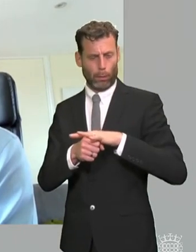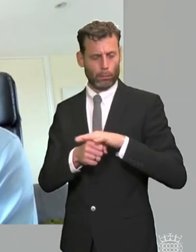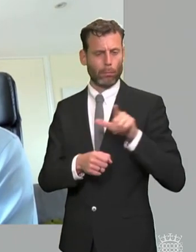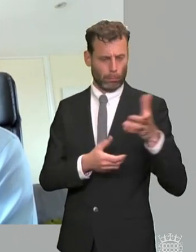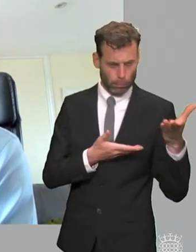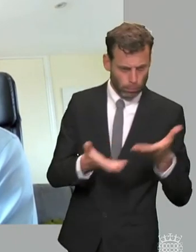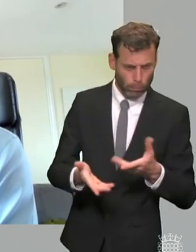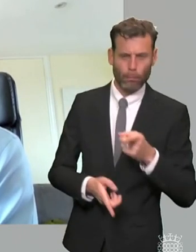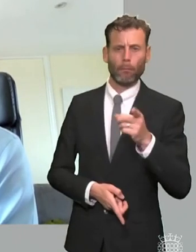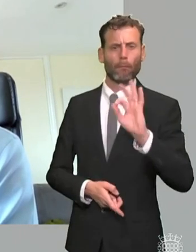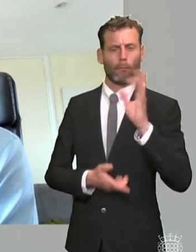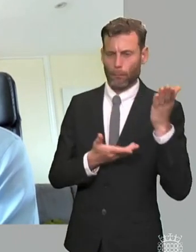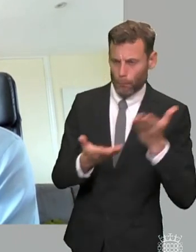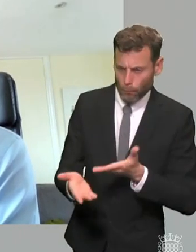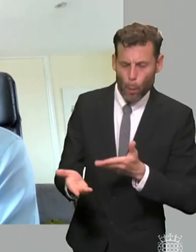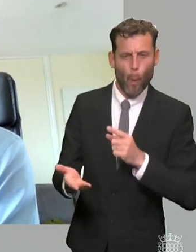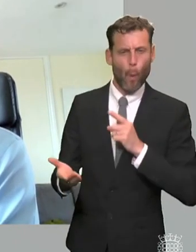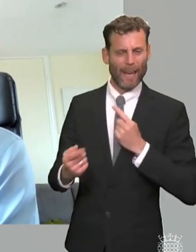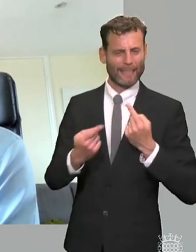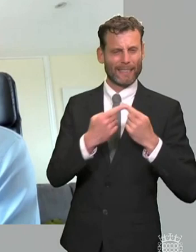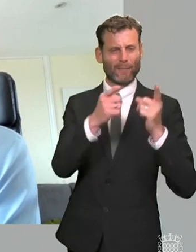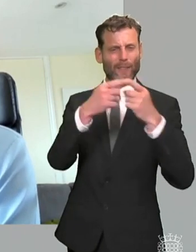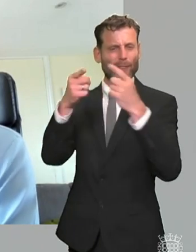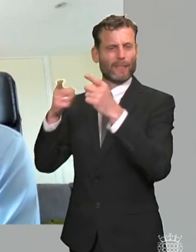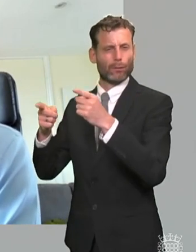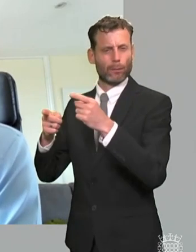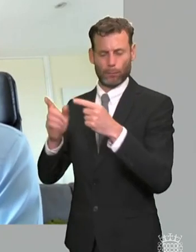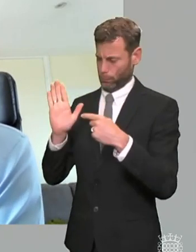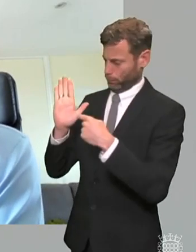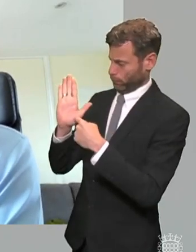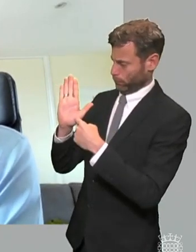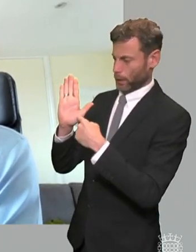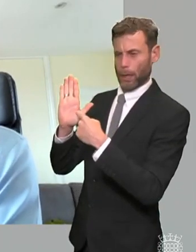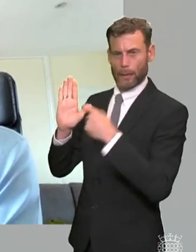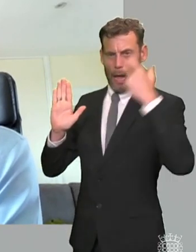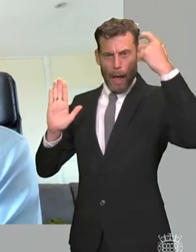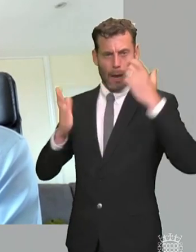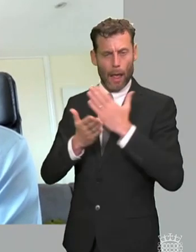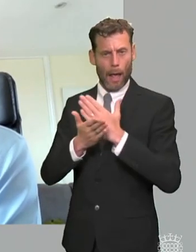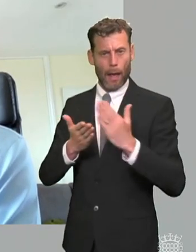the consistent legal framework that ali refers to not consistently applied what are the incentives